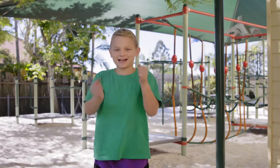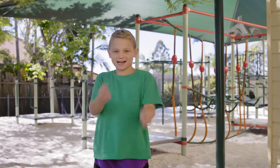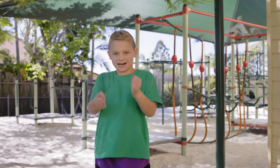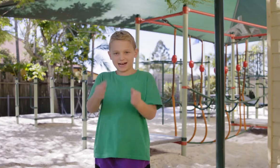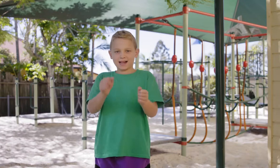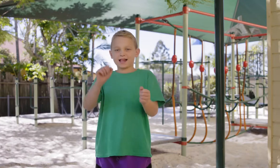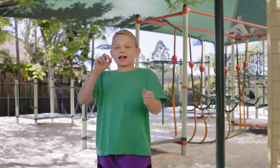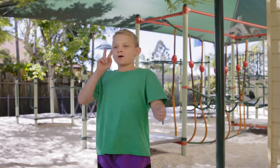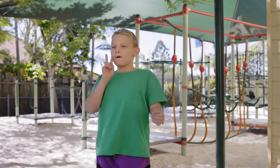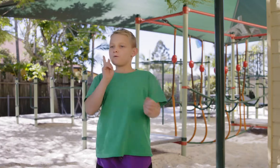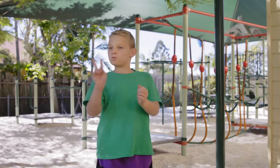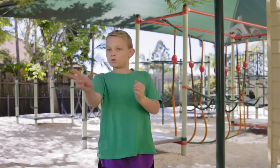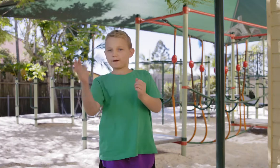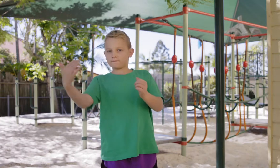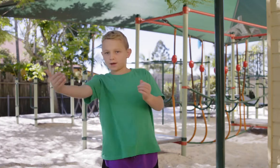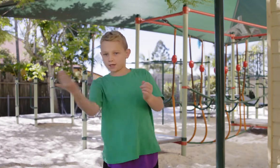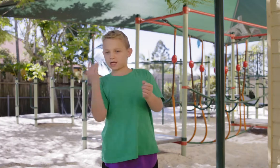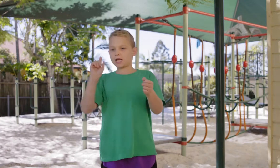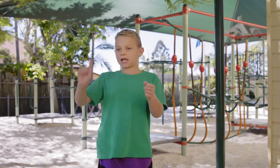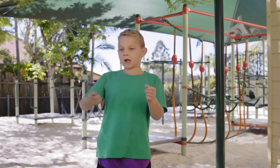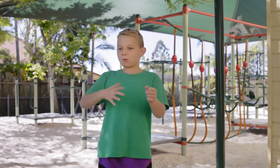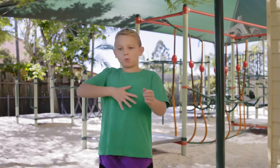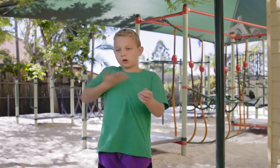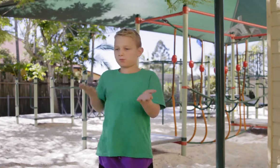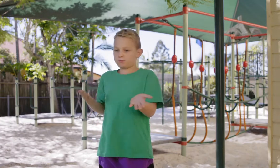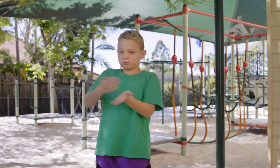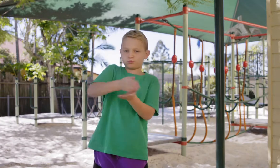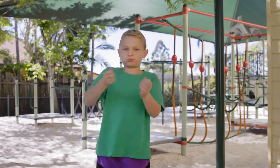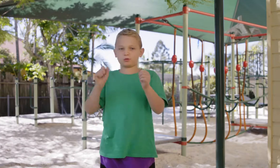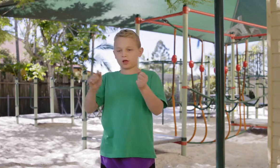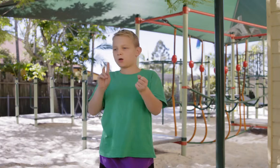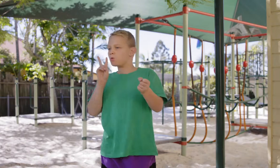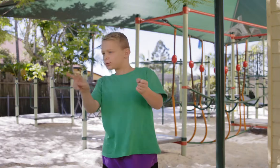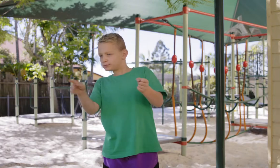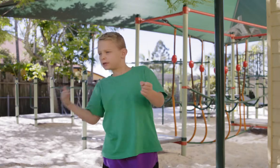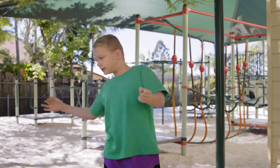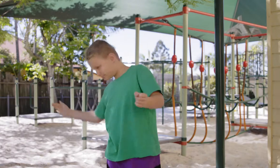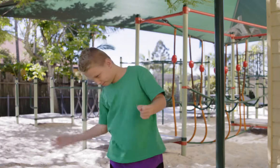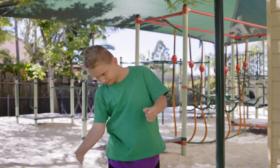When you're in the car, you can look at the side mirrors. They're important because you need to make sure